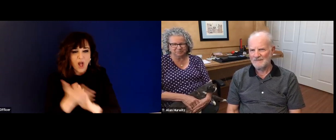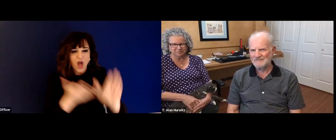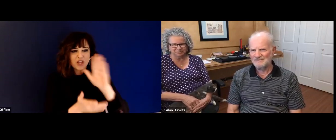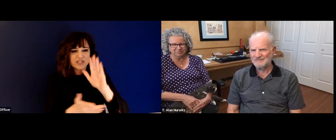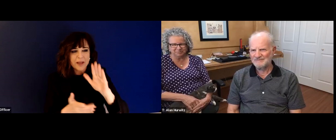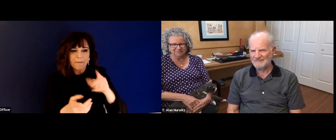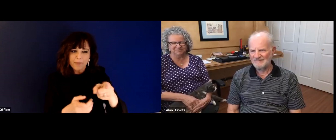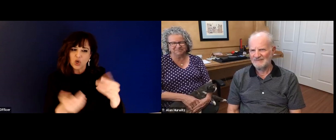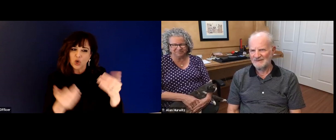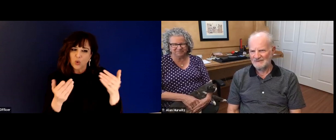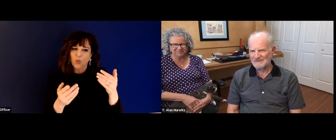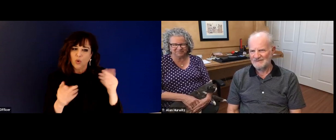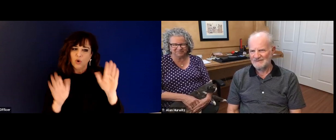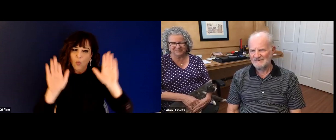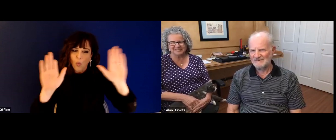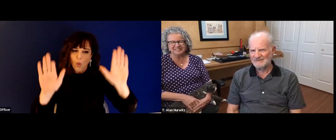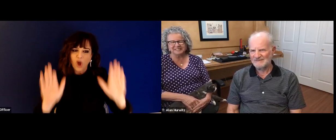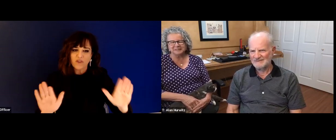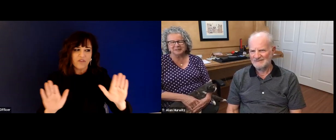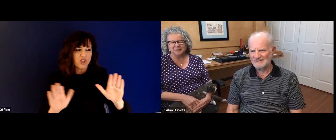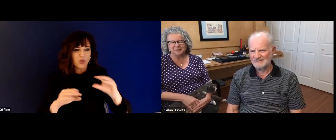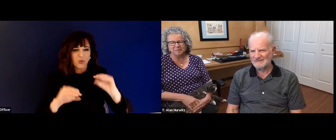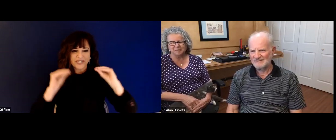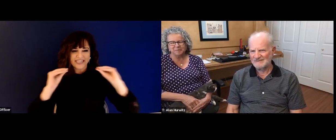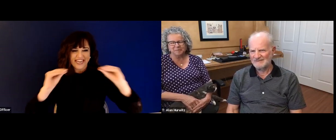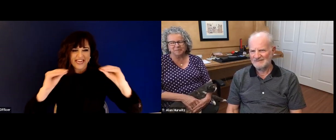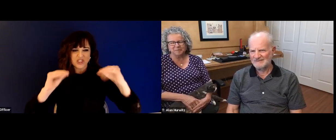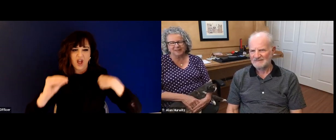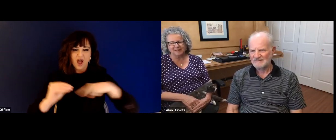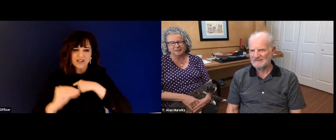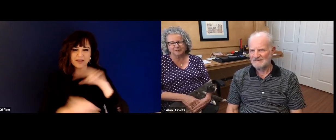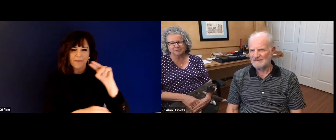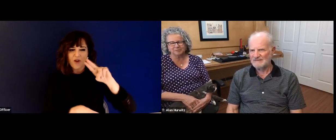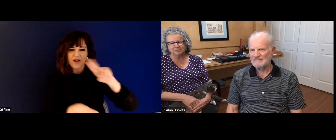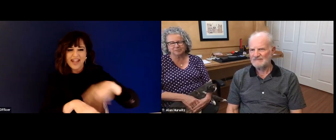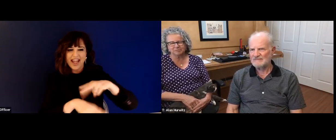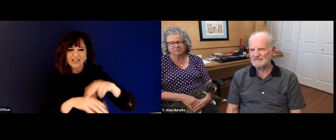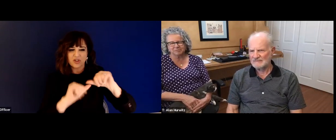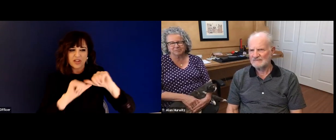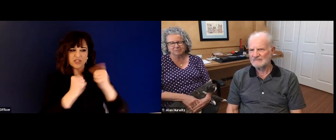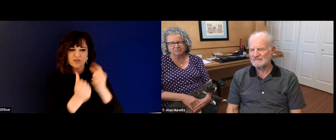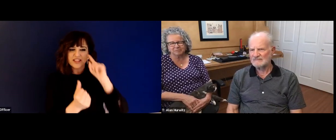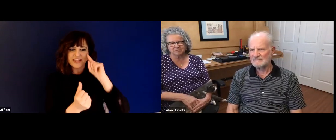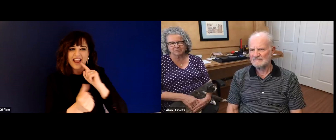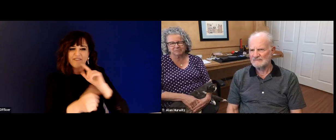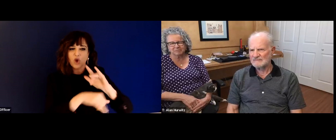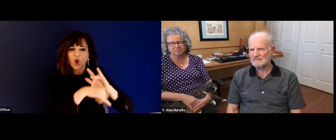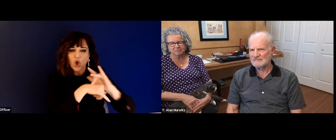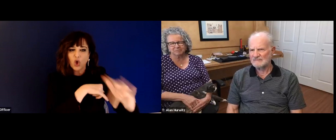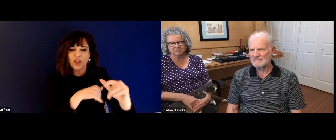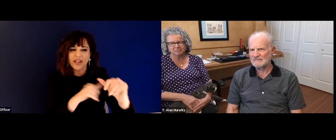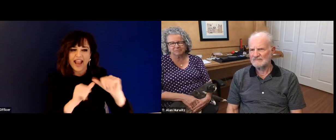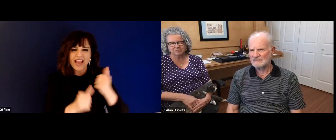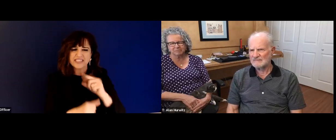told me Do you know anything about NAD? And I was still trying to study and just go through my college courses. But